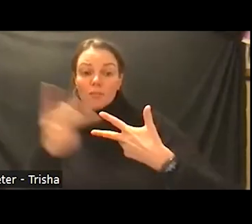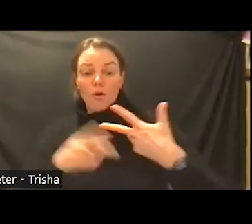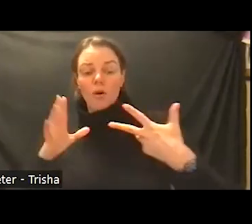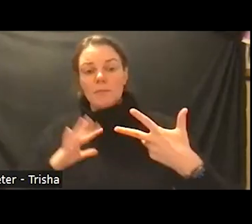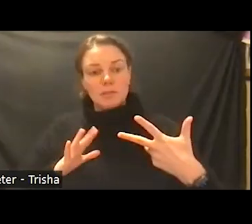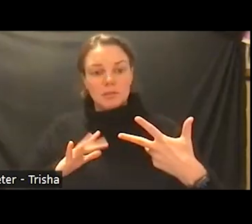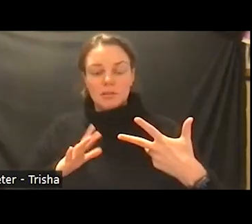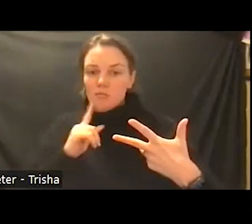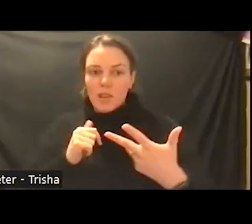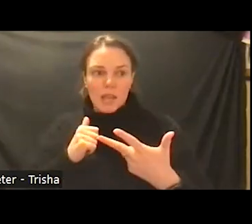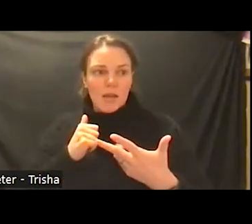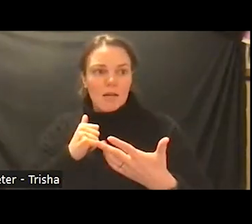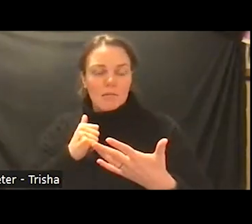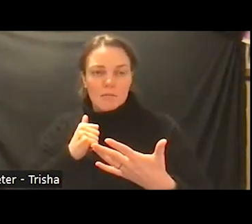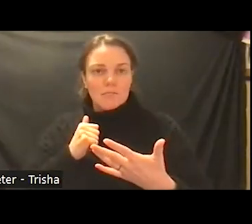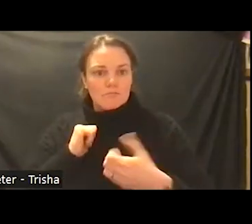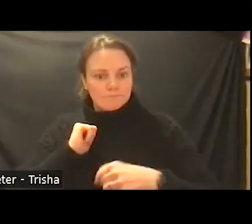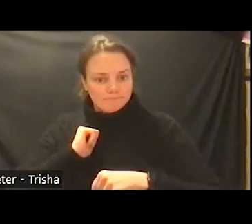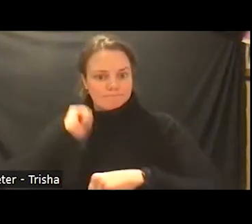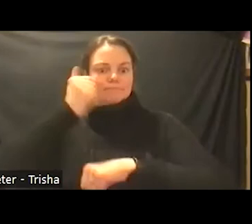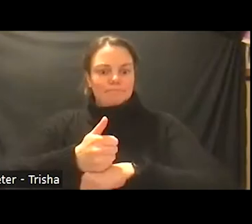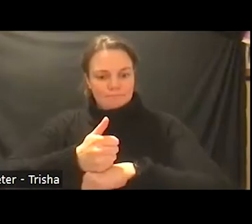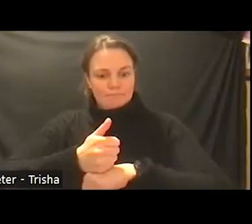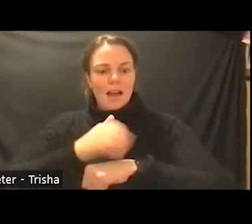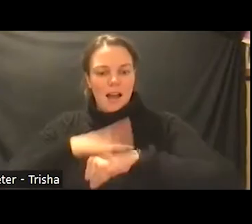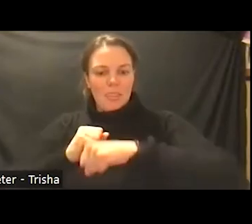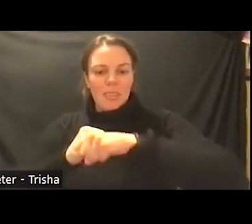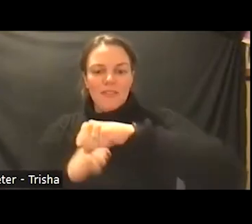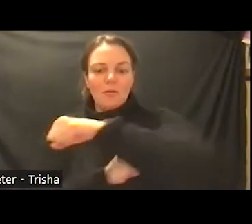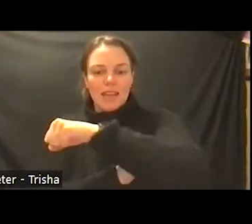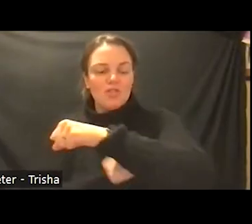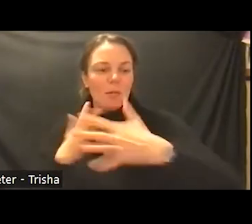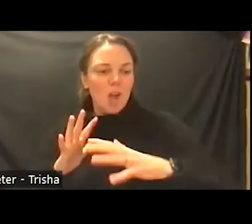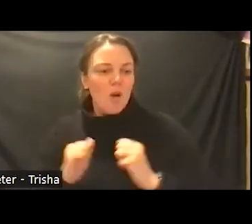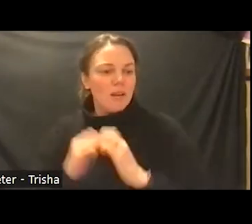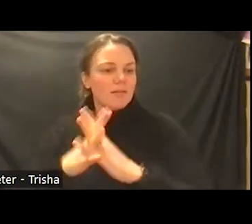really built on that foundation that was set by dr klein and dr bashovitz